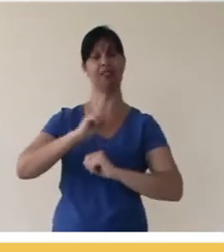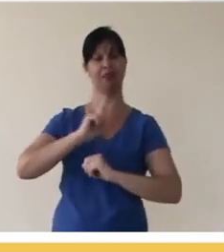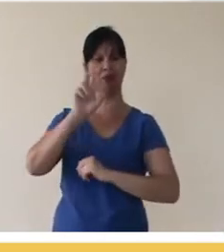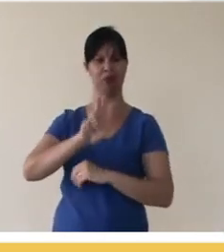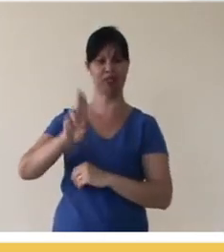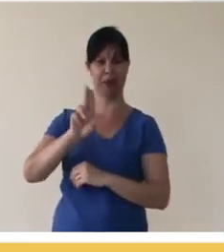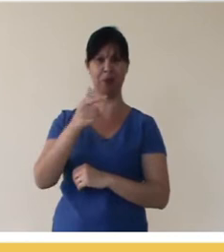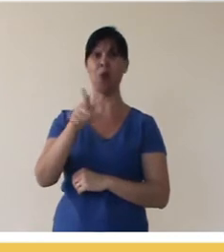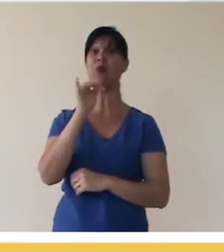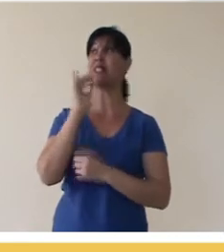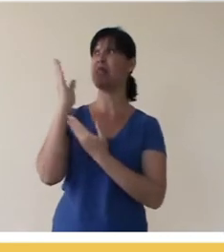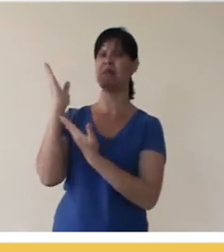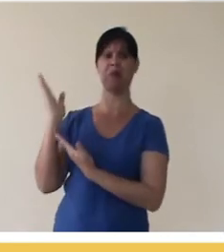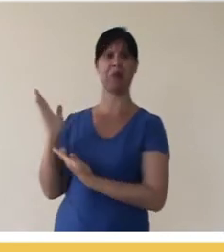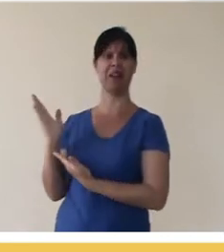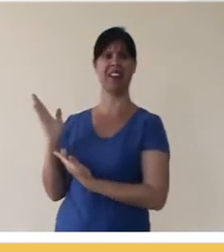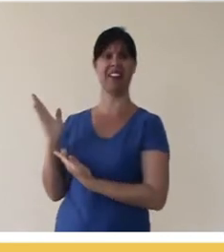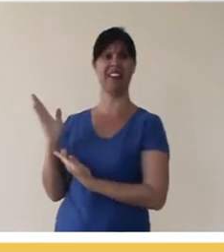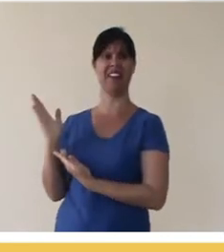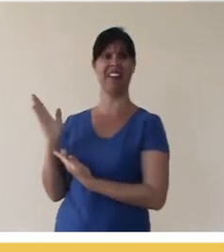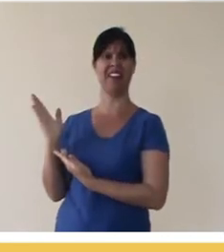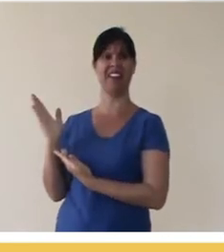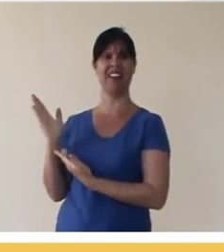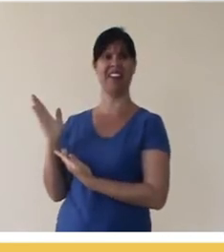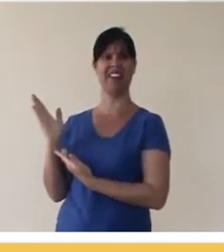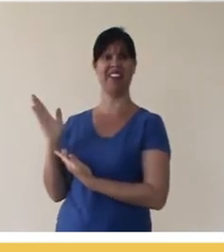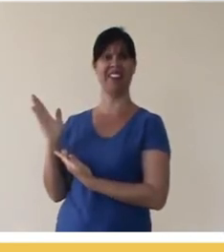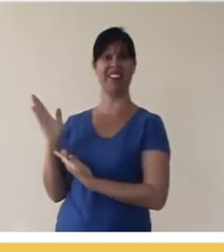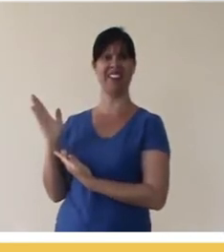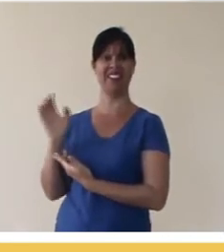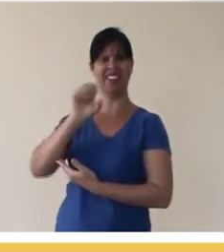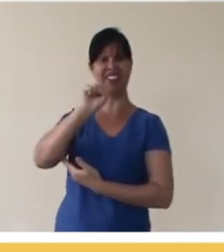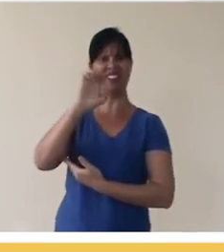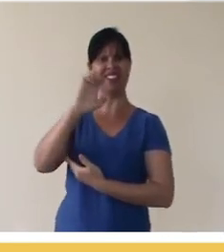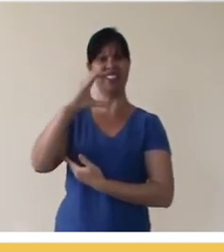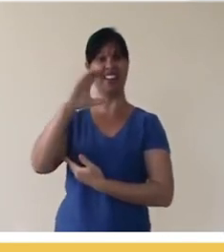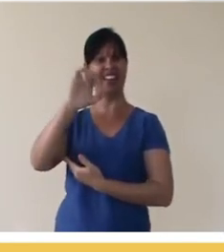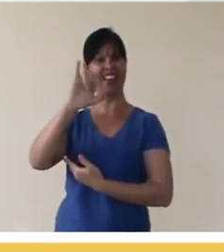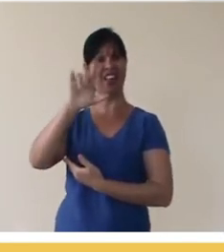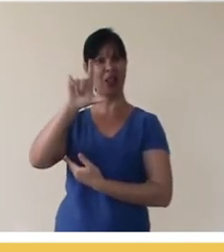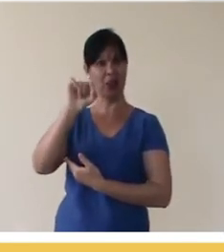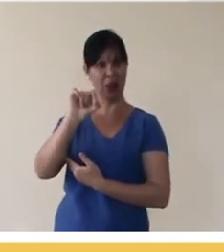do not know. Another very cool example is SciELO Books, which is a book portal